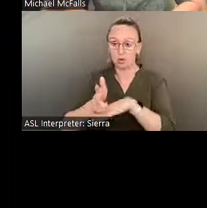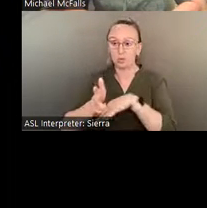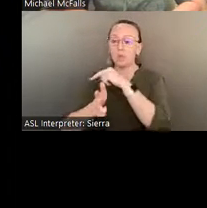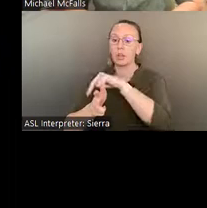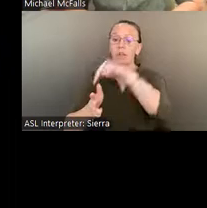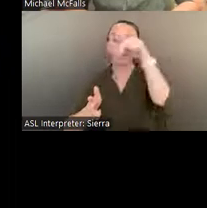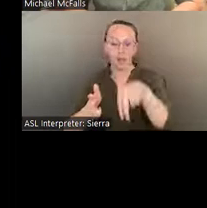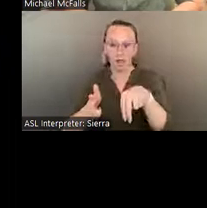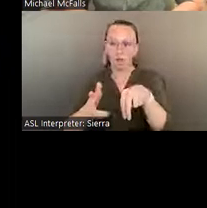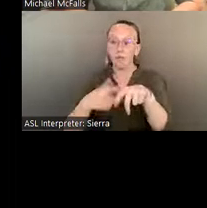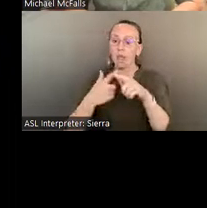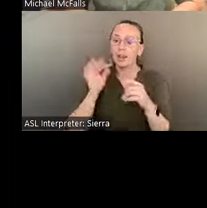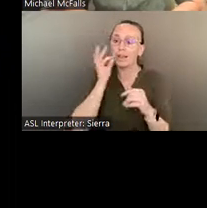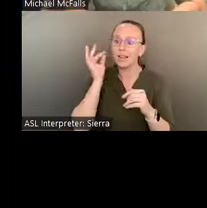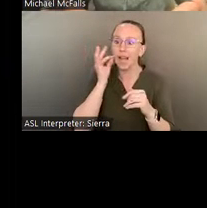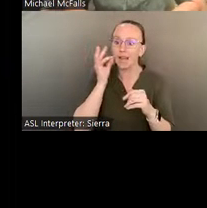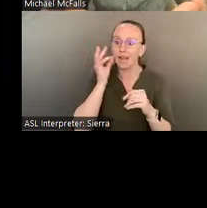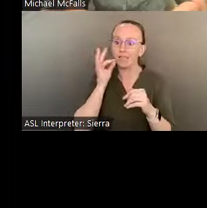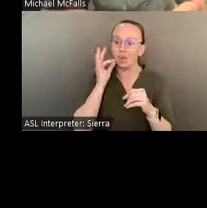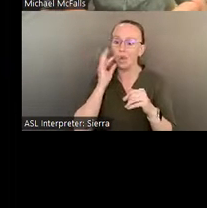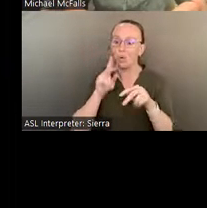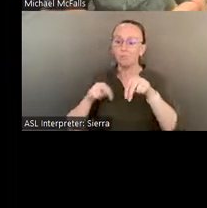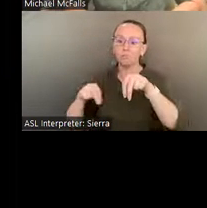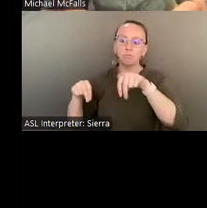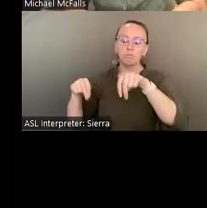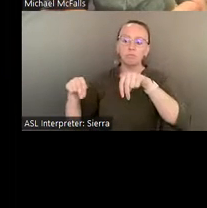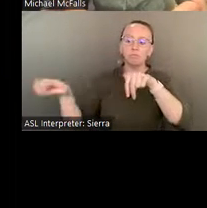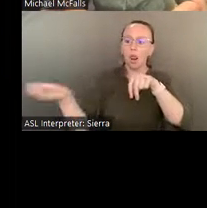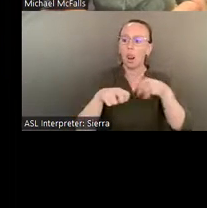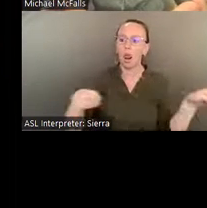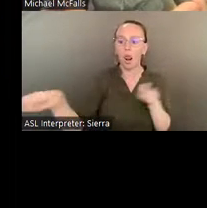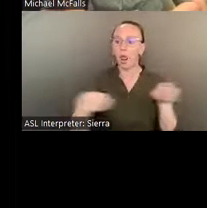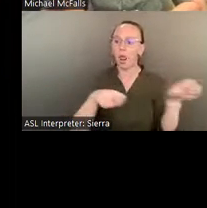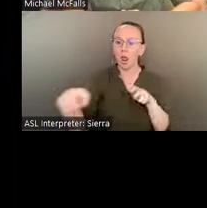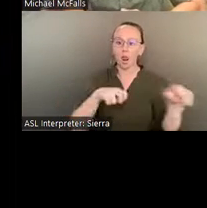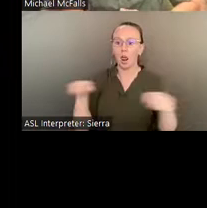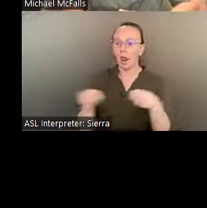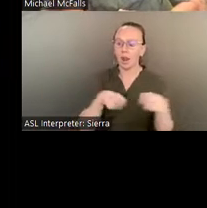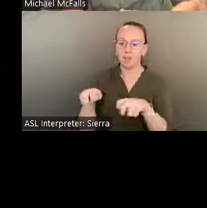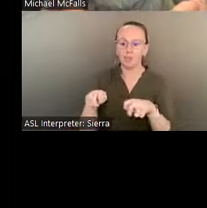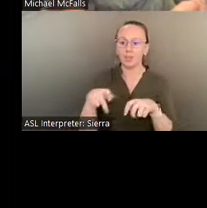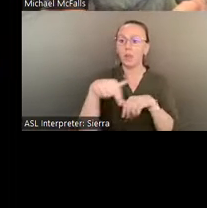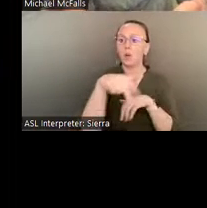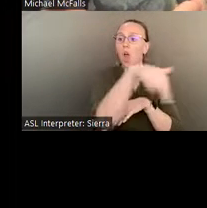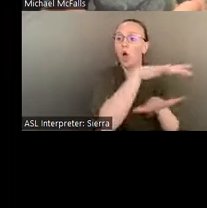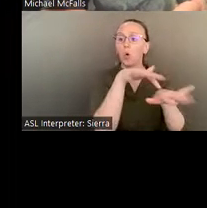come jumping out of his car. And he would go and do his business in town and an hour later he'd come back out of the store.